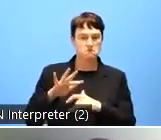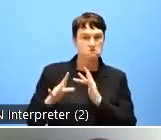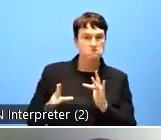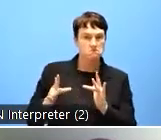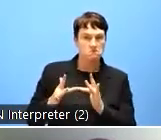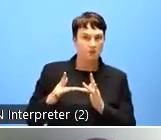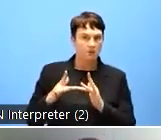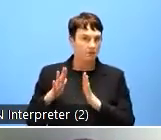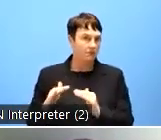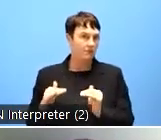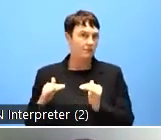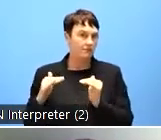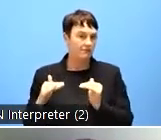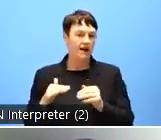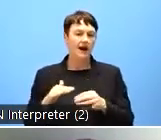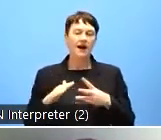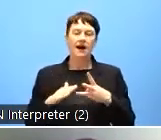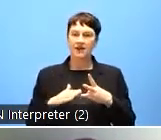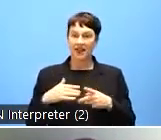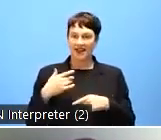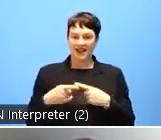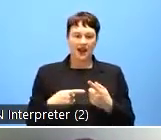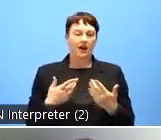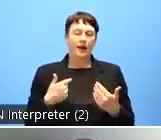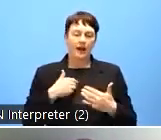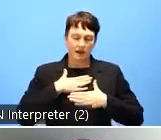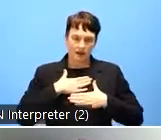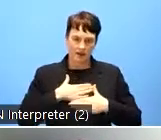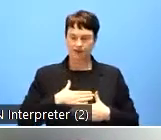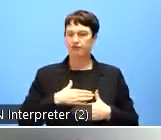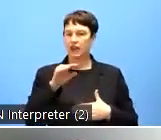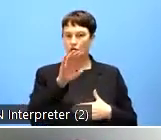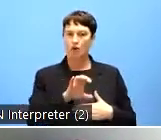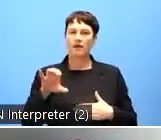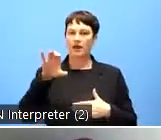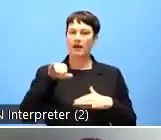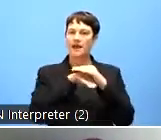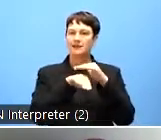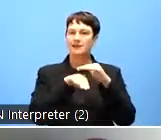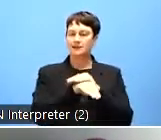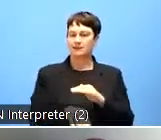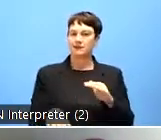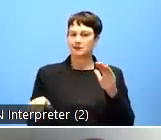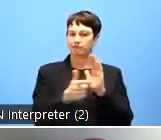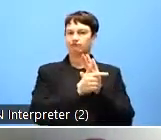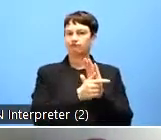long awaited legislation, the European Accessibility Act which is very much aligned with the requirements